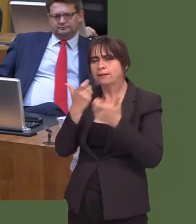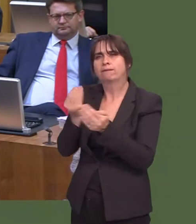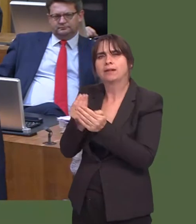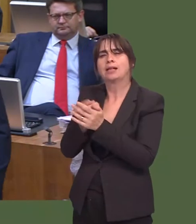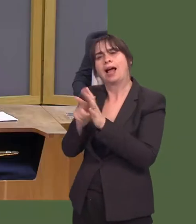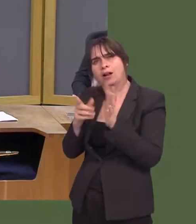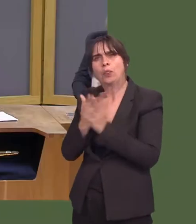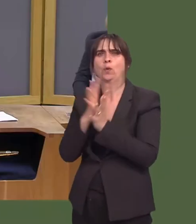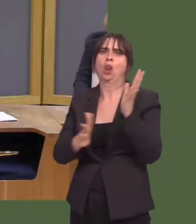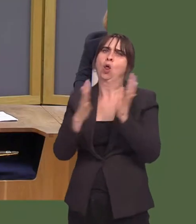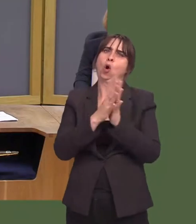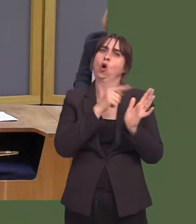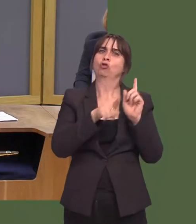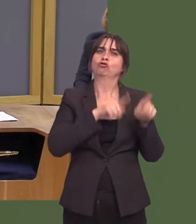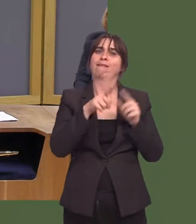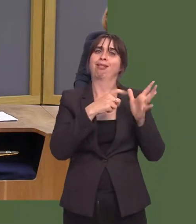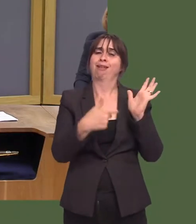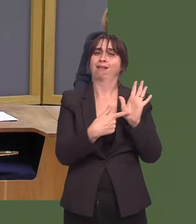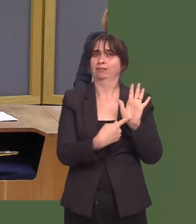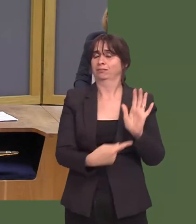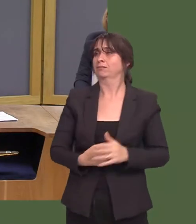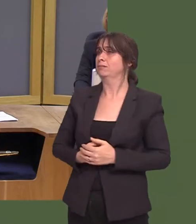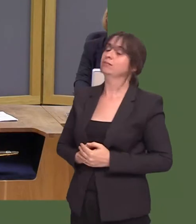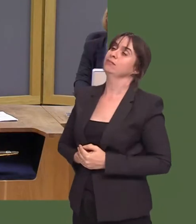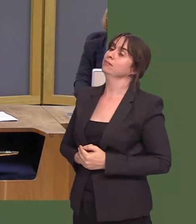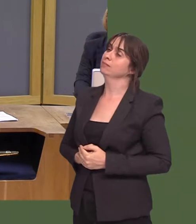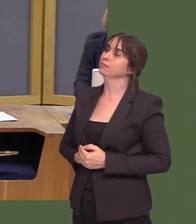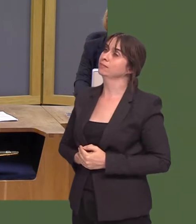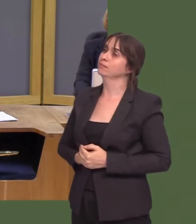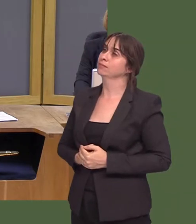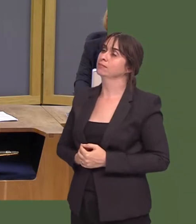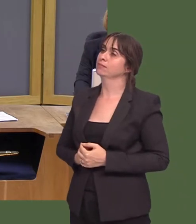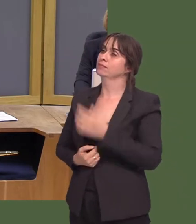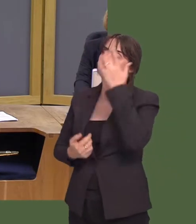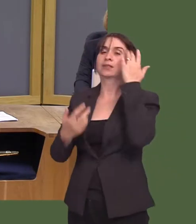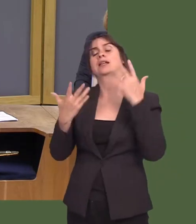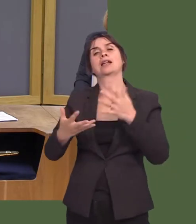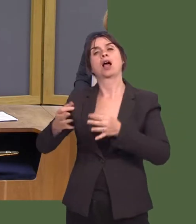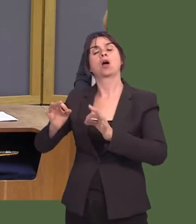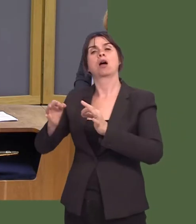Y Llywydd / The Llywydd: Galwaf nawr am gwestiynau gan arweinwyr y pleidiau. Arweinydd grwp UKIP, Neil Hamilton.